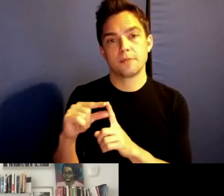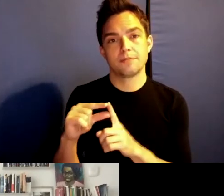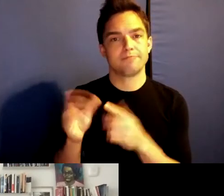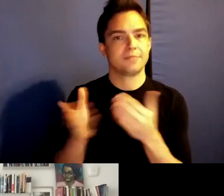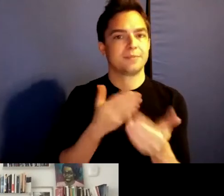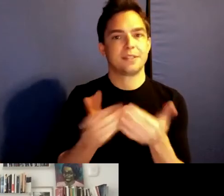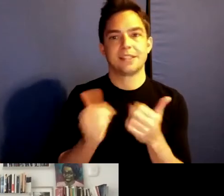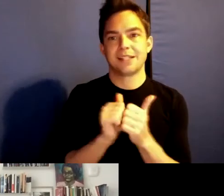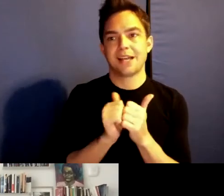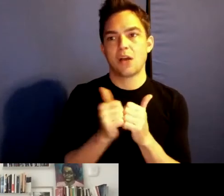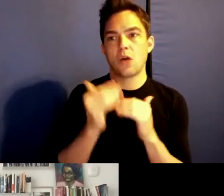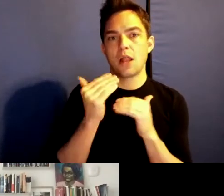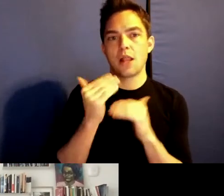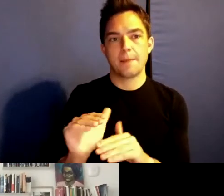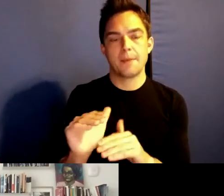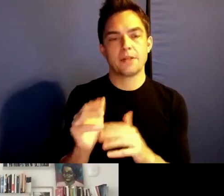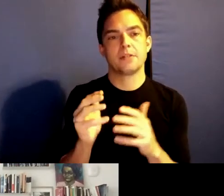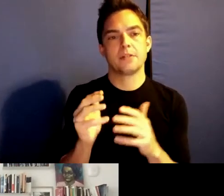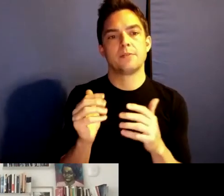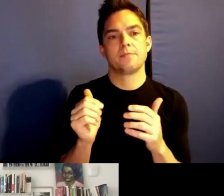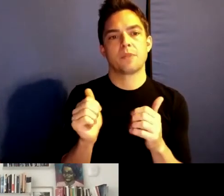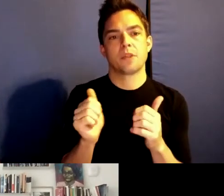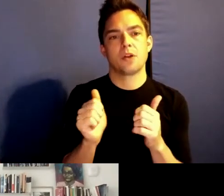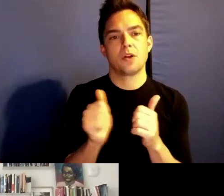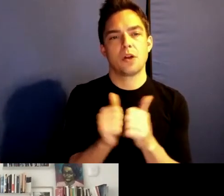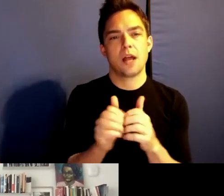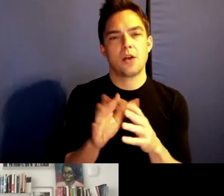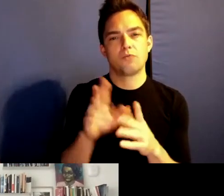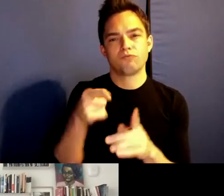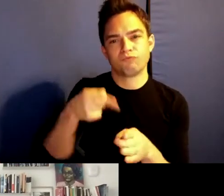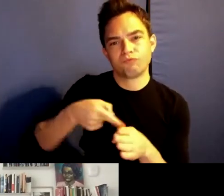or capacious they make it, it's always about another.